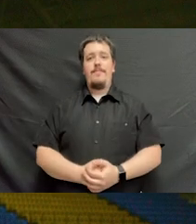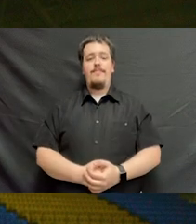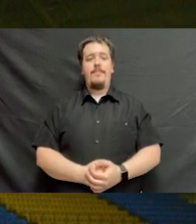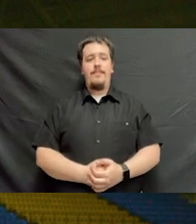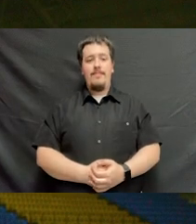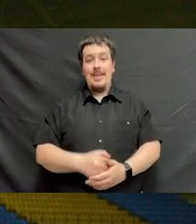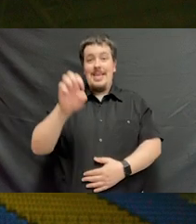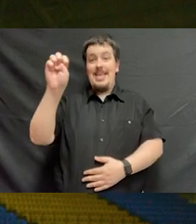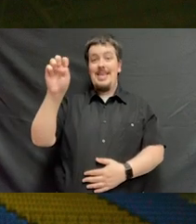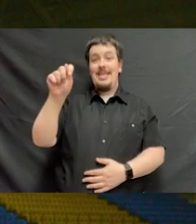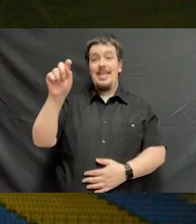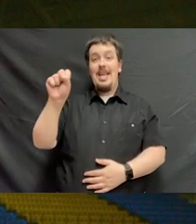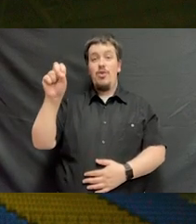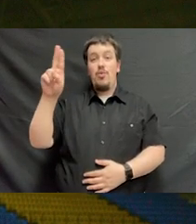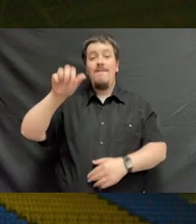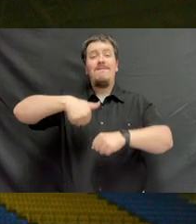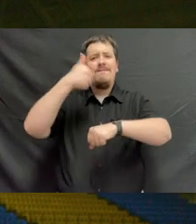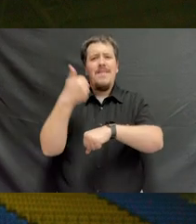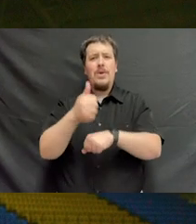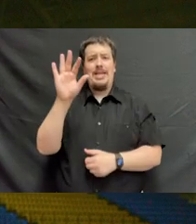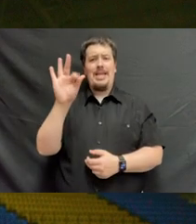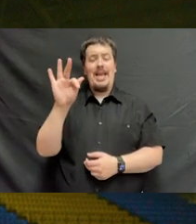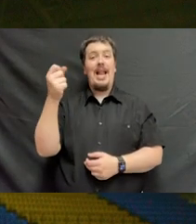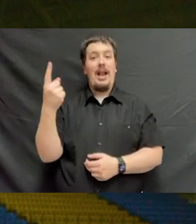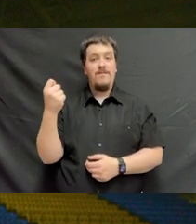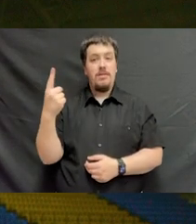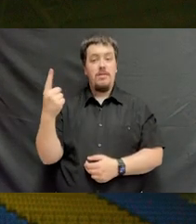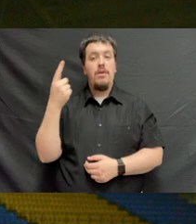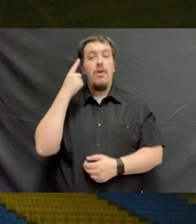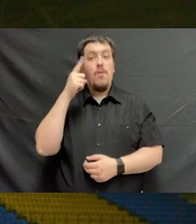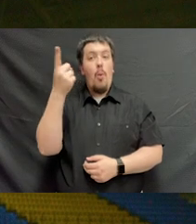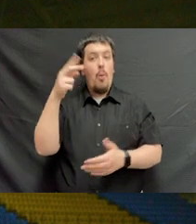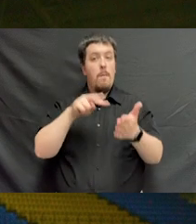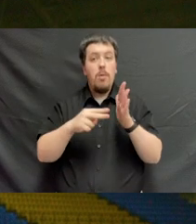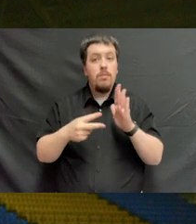East Tennessee State University was founded in 1911 for a singular purpose,